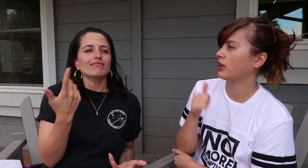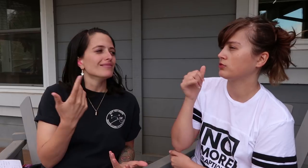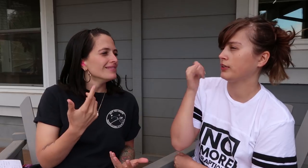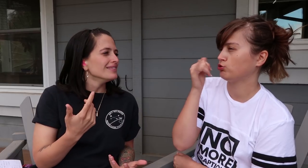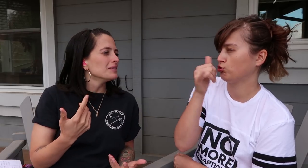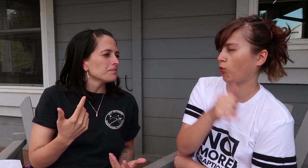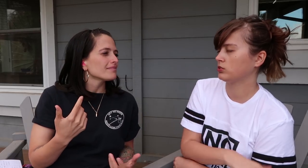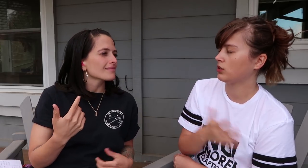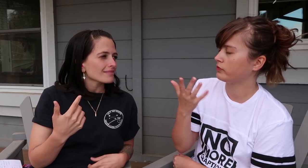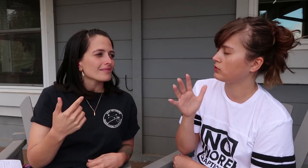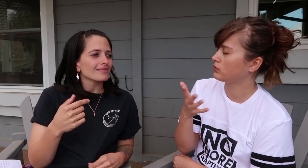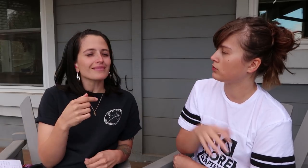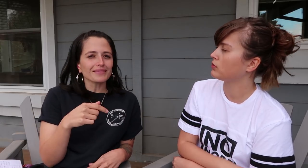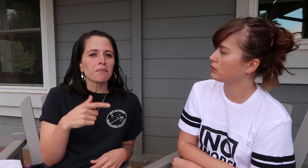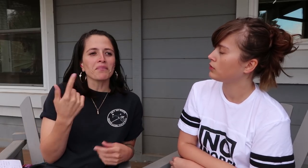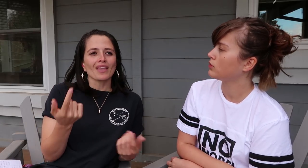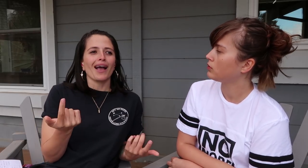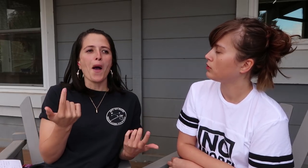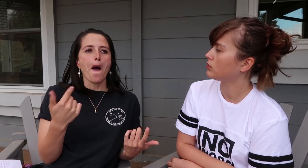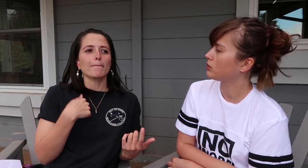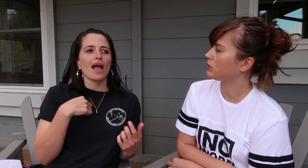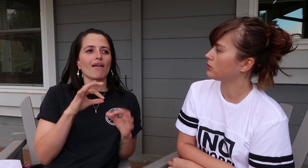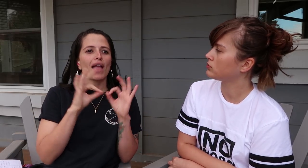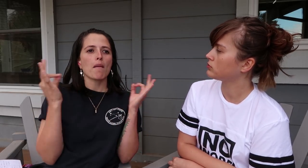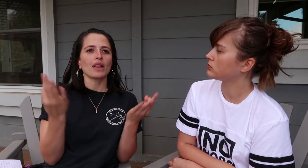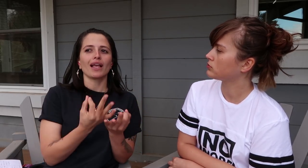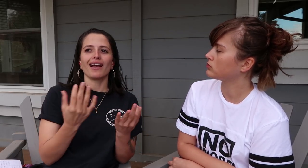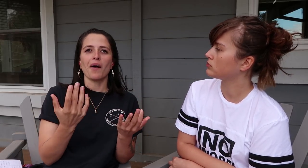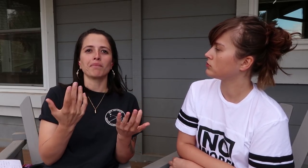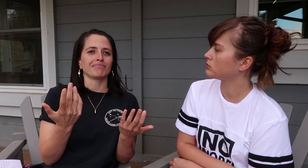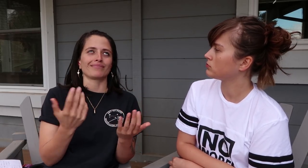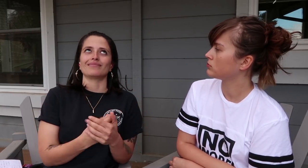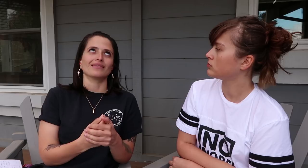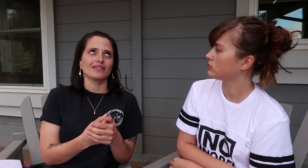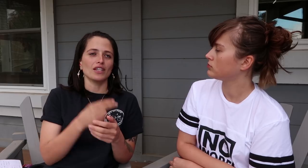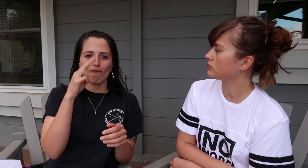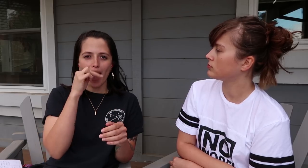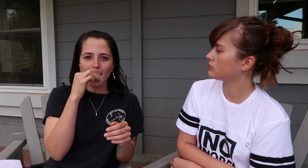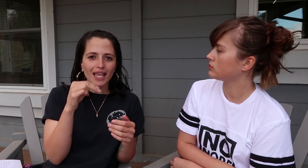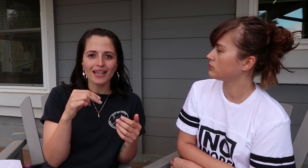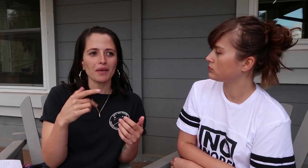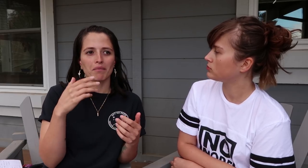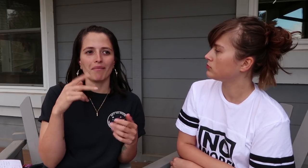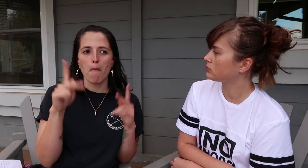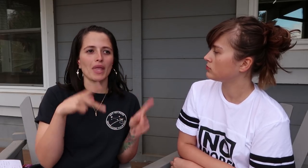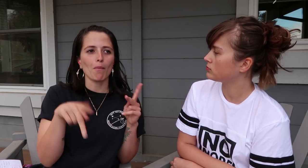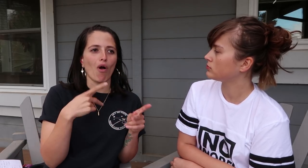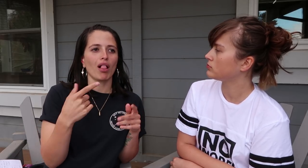Like jokes and stuff. My family are really funny people.